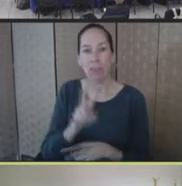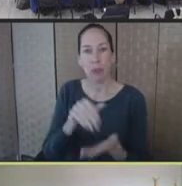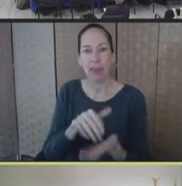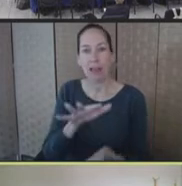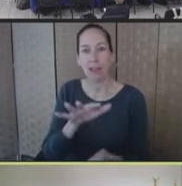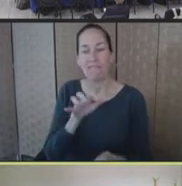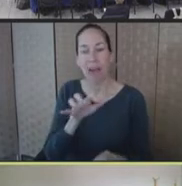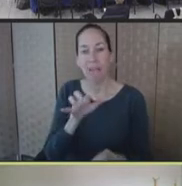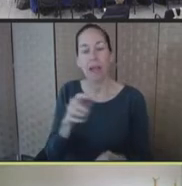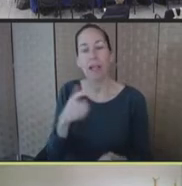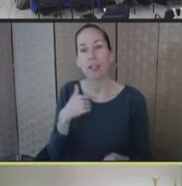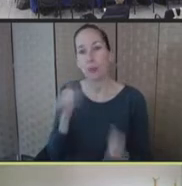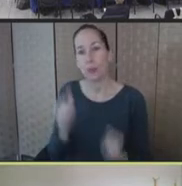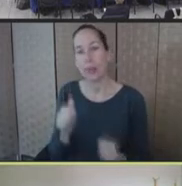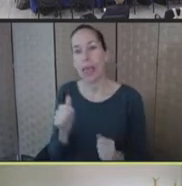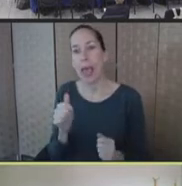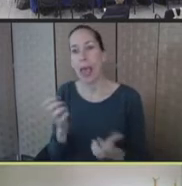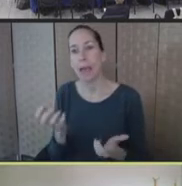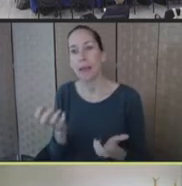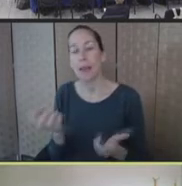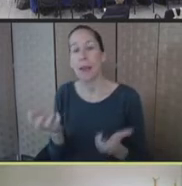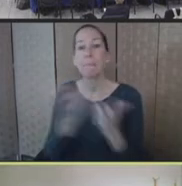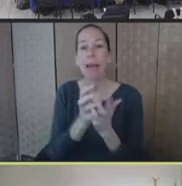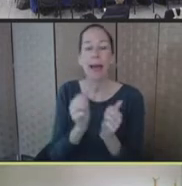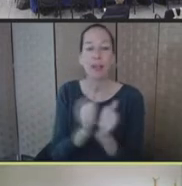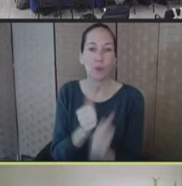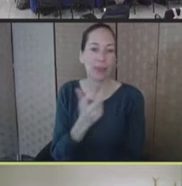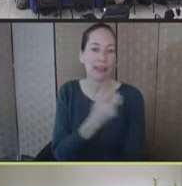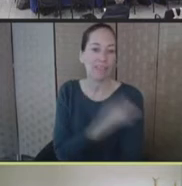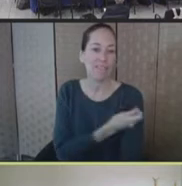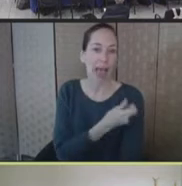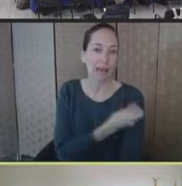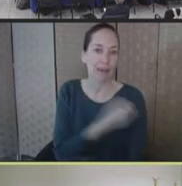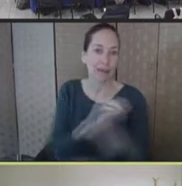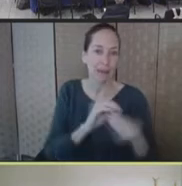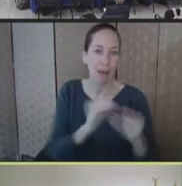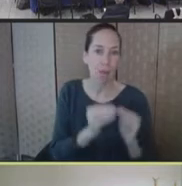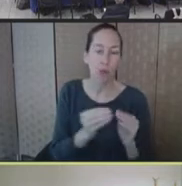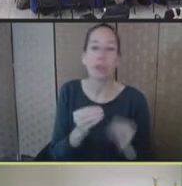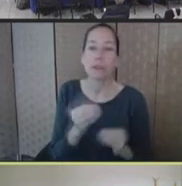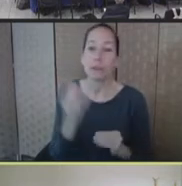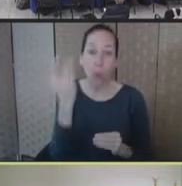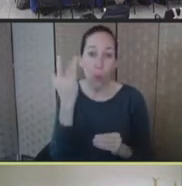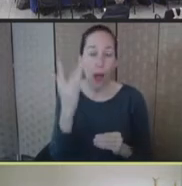with the vaccine to give the jurisdictions as much flexibility as we can, at being able